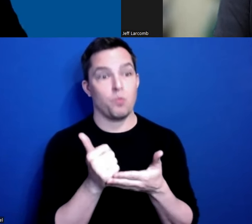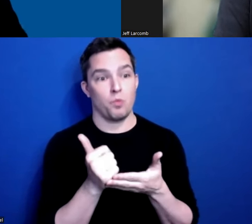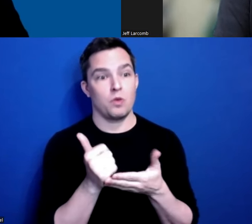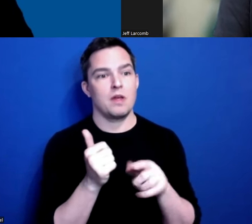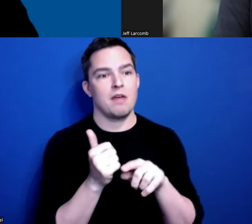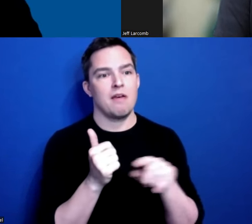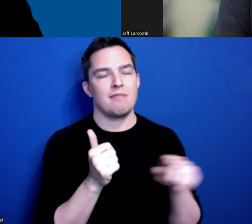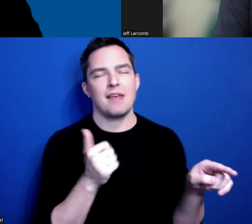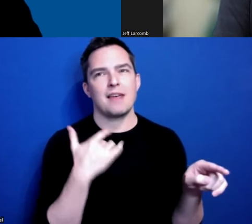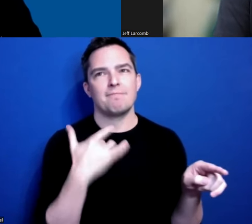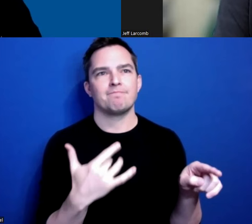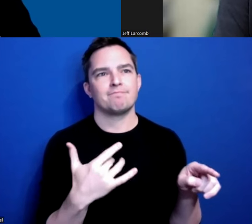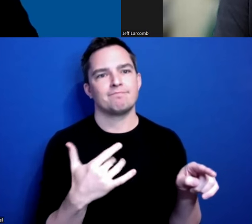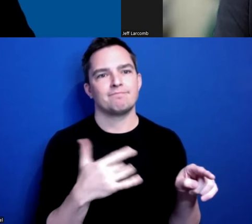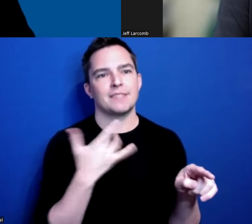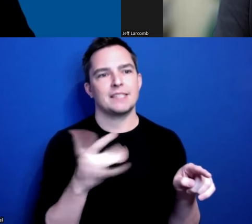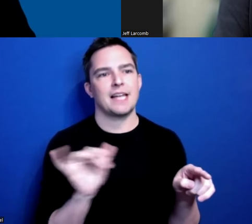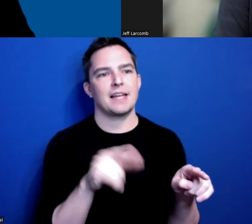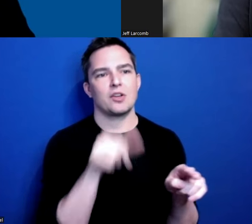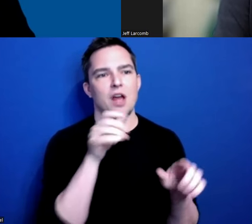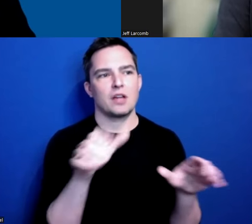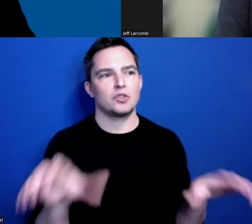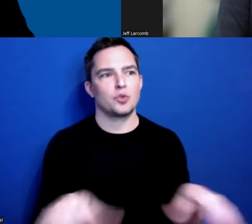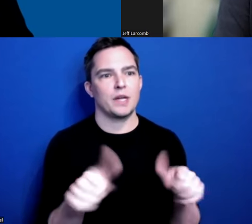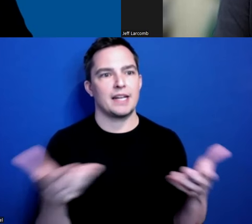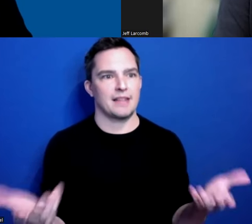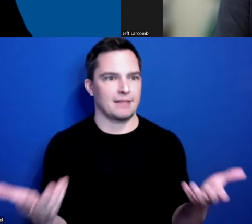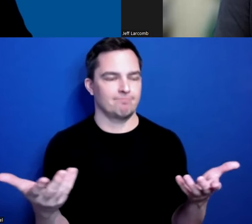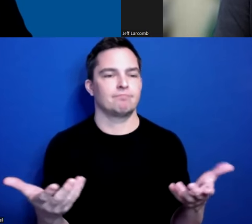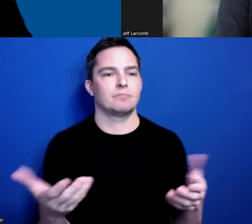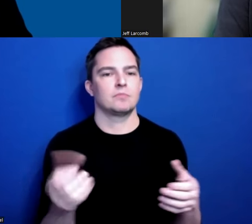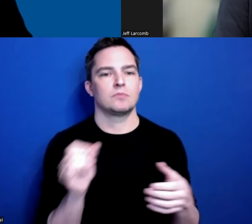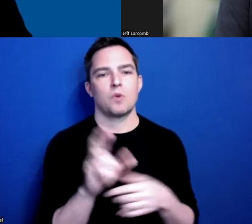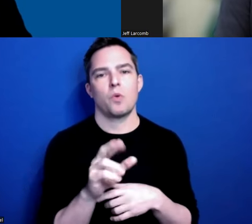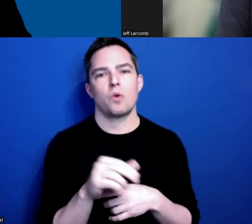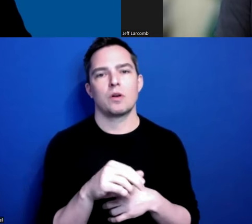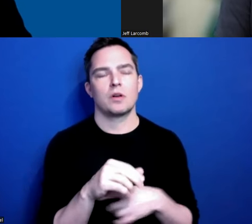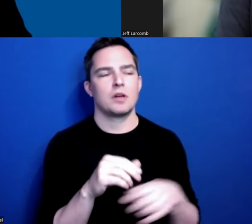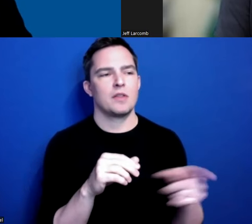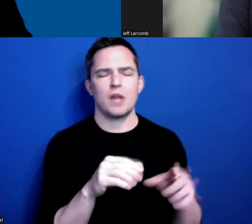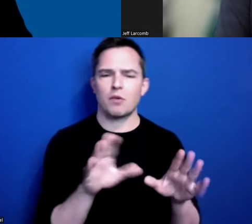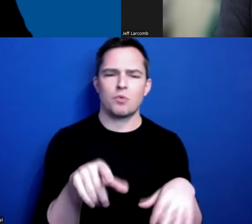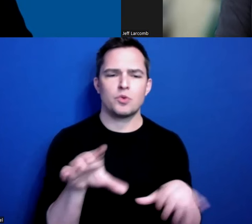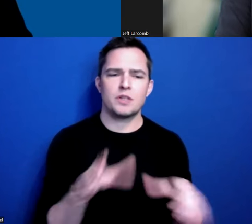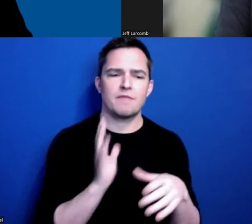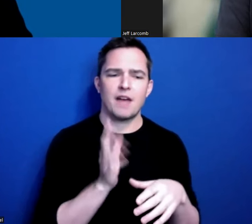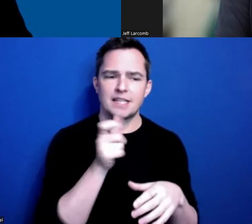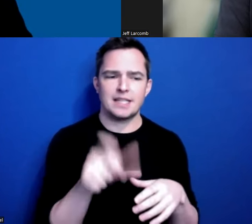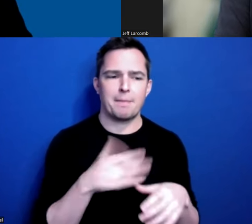like that they’re not doing anything. Or they’re like, "You did fine, you didn't need my help." And